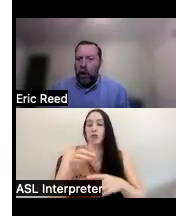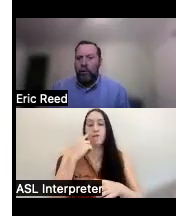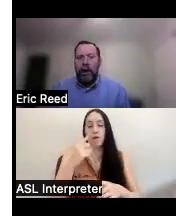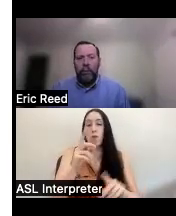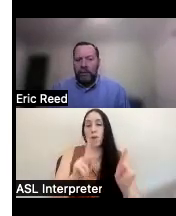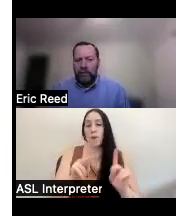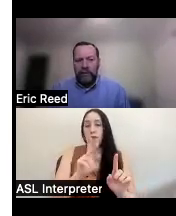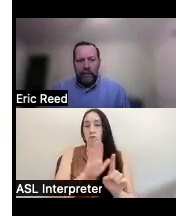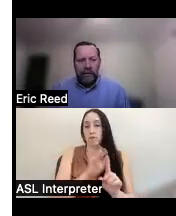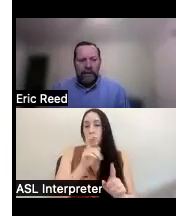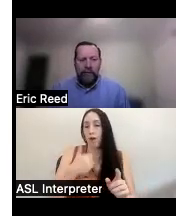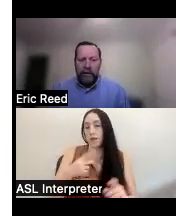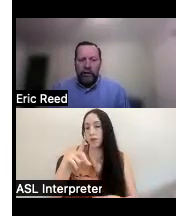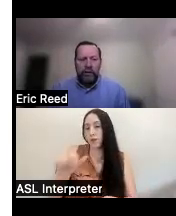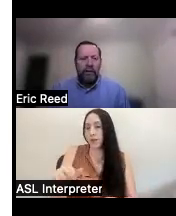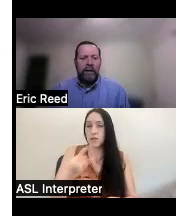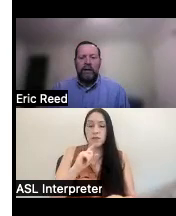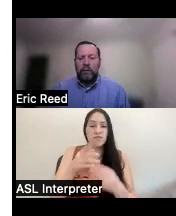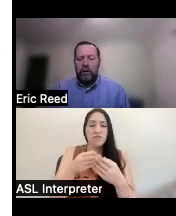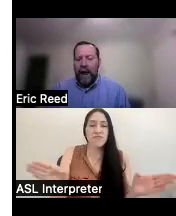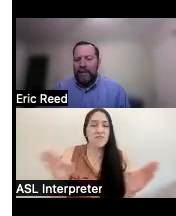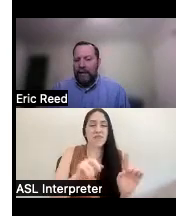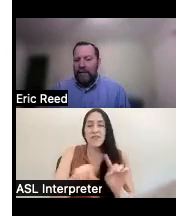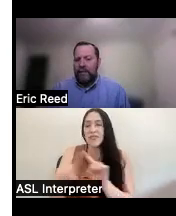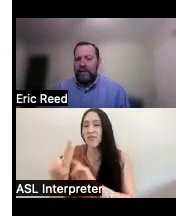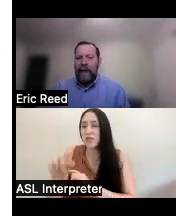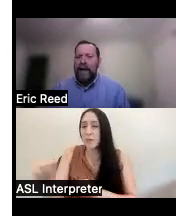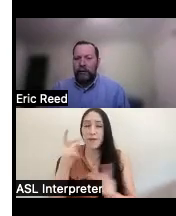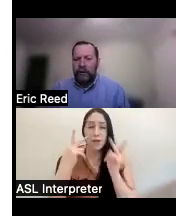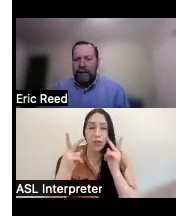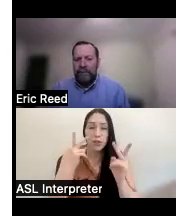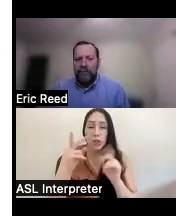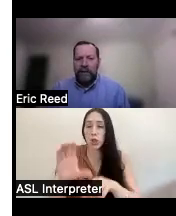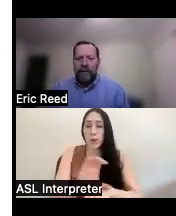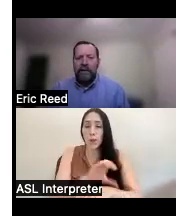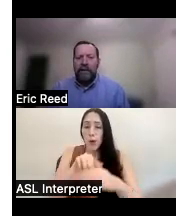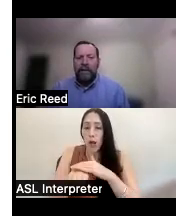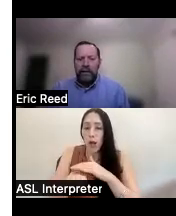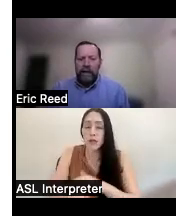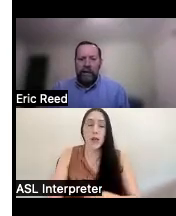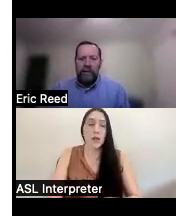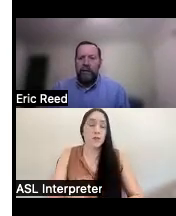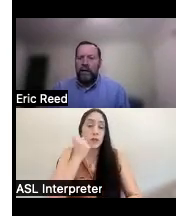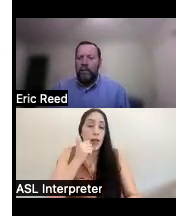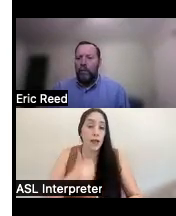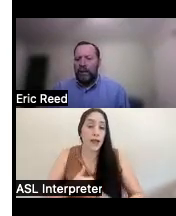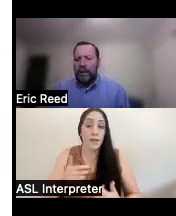all Realms of disabilities Vision computer access aids for daily living hearing Mobility